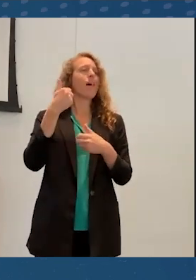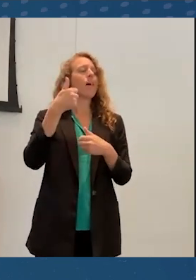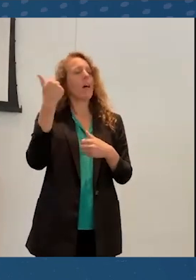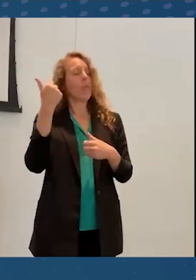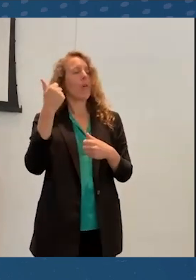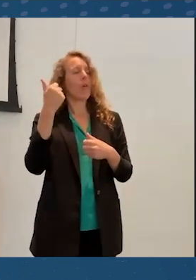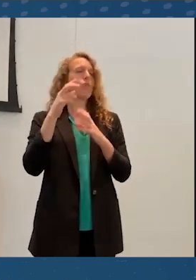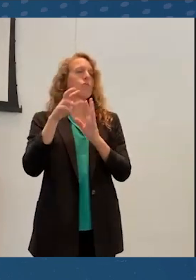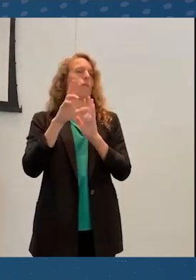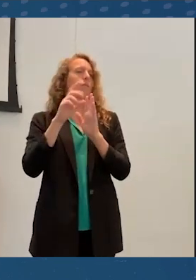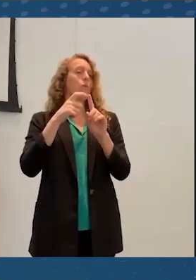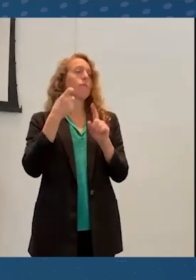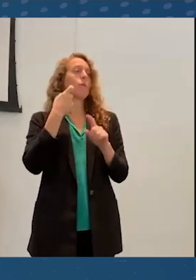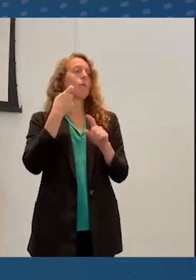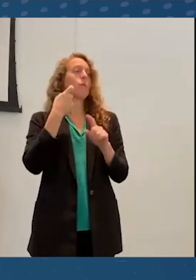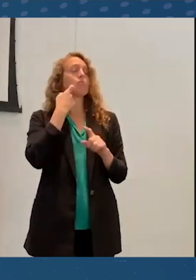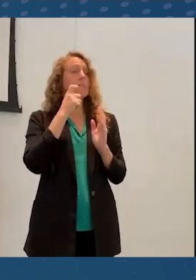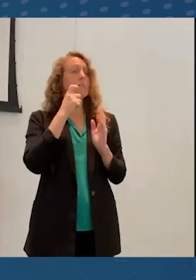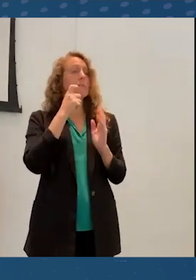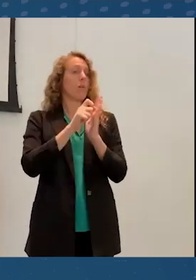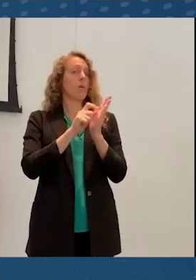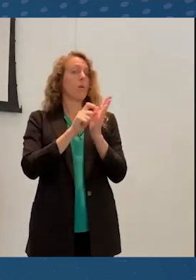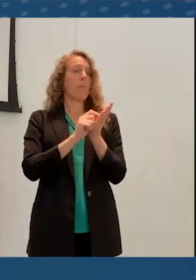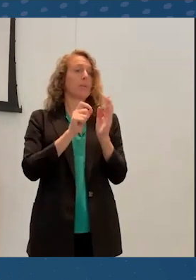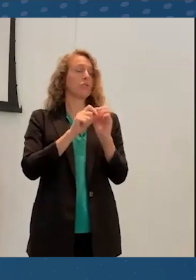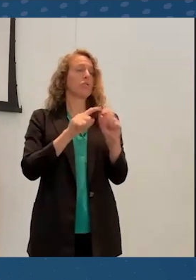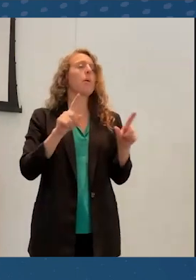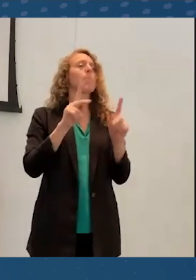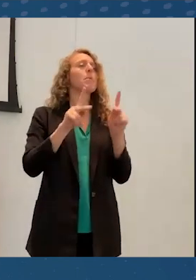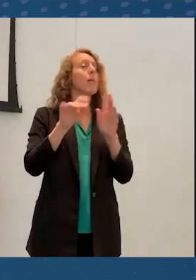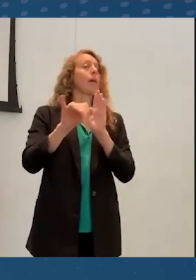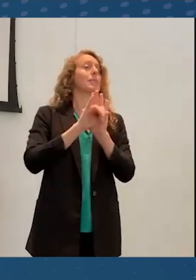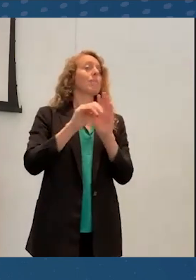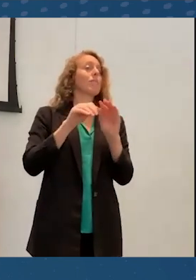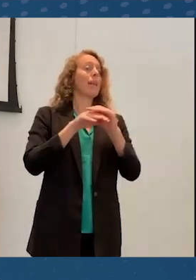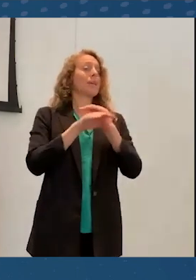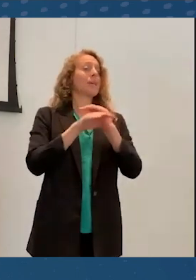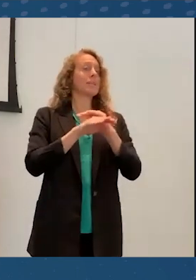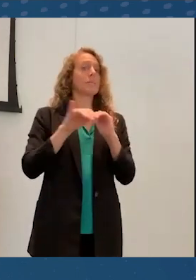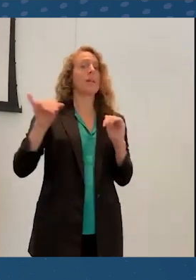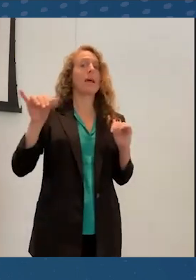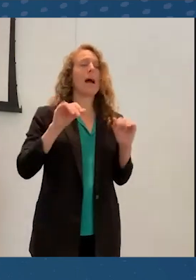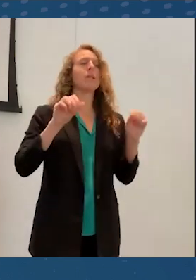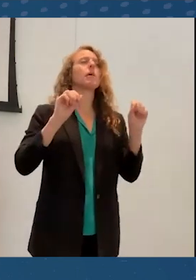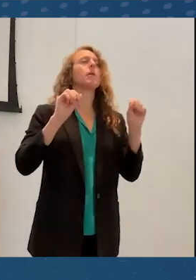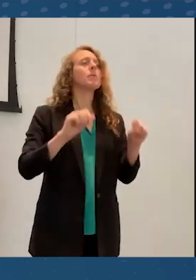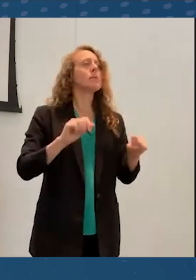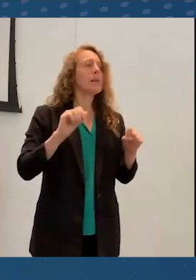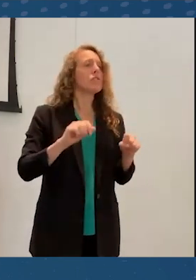paper where people specifically identified accessibility as a potentially major strength of conferences.